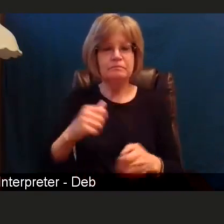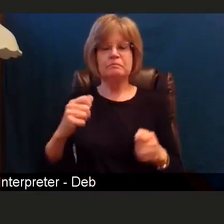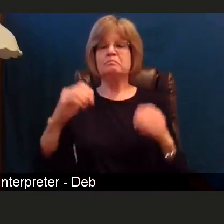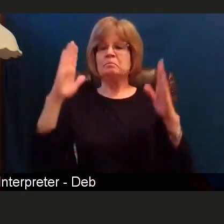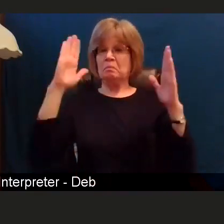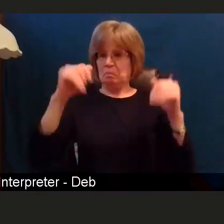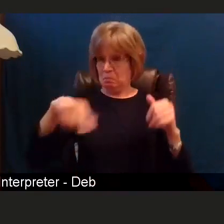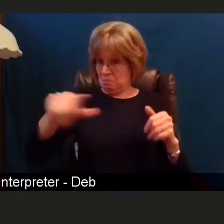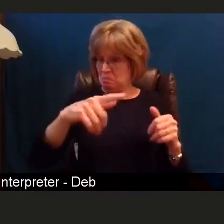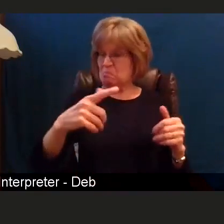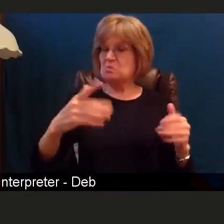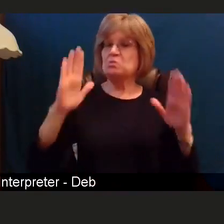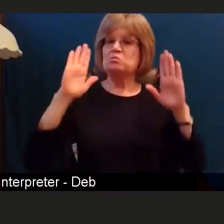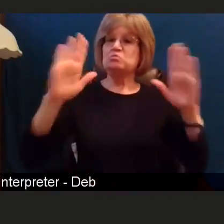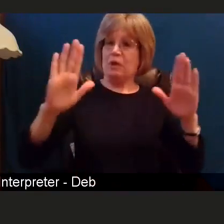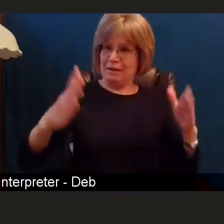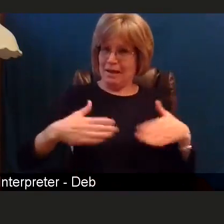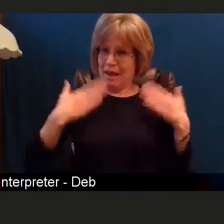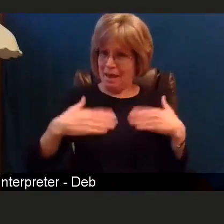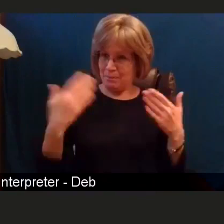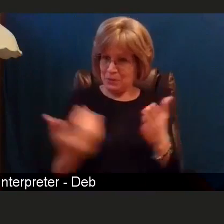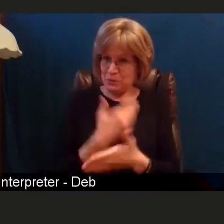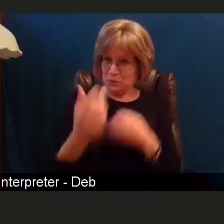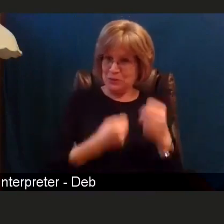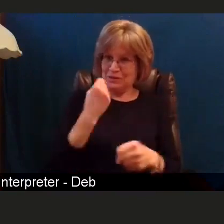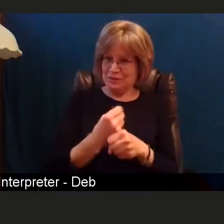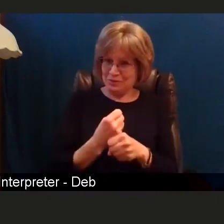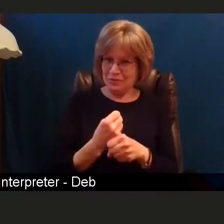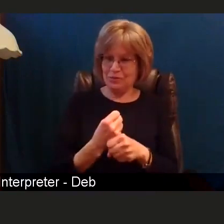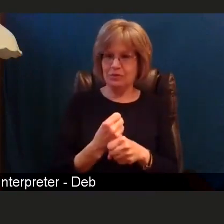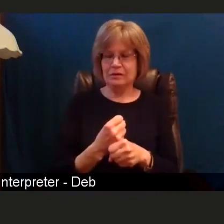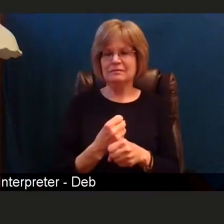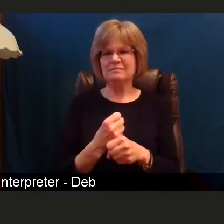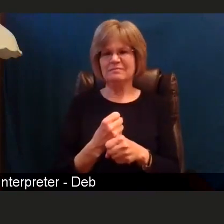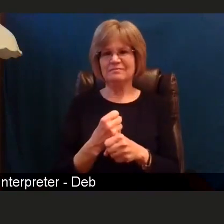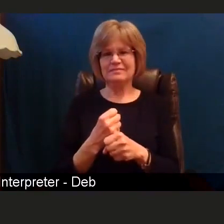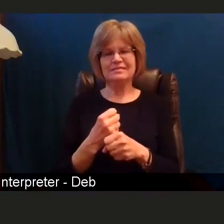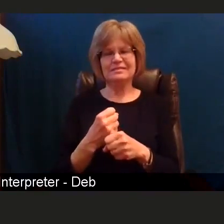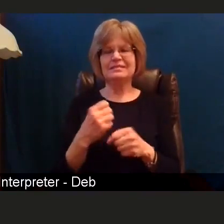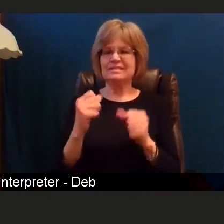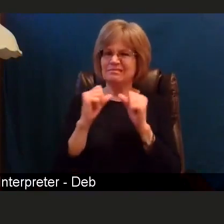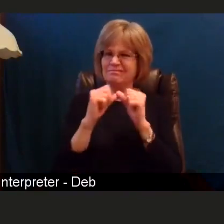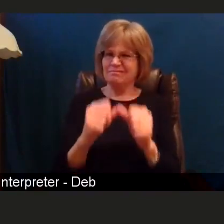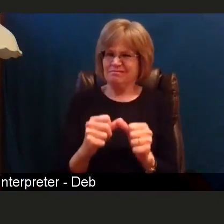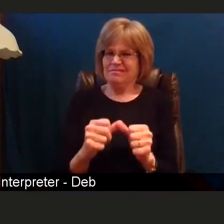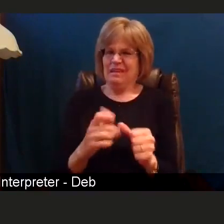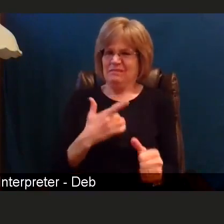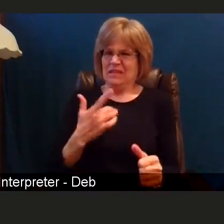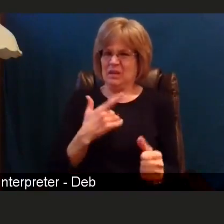I know that we are all continuing to share the fear and frustration of what has transpired now